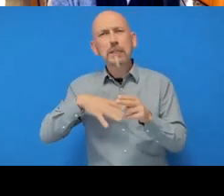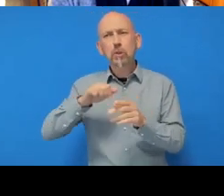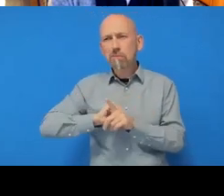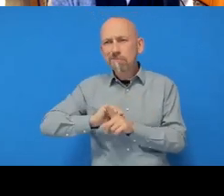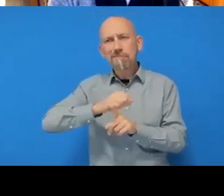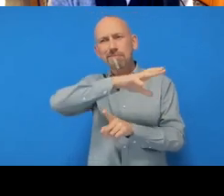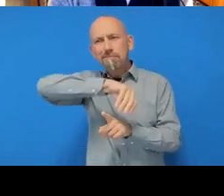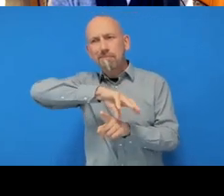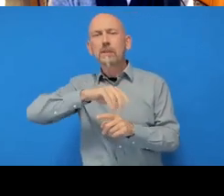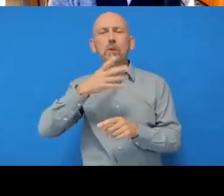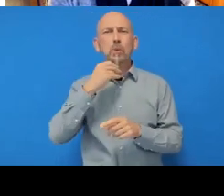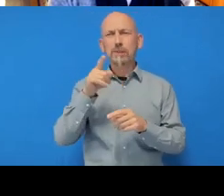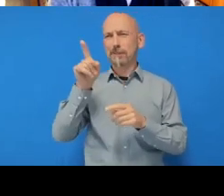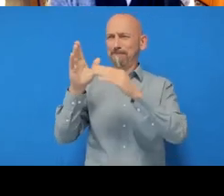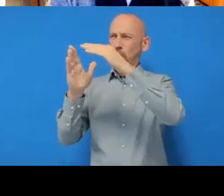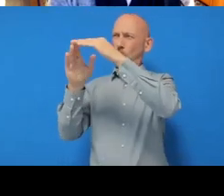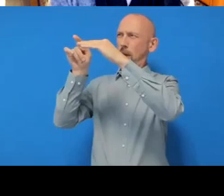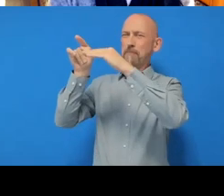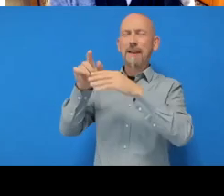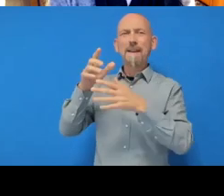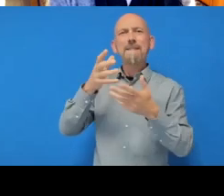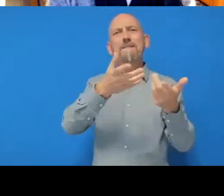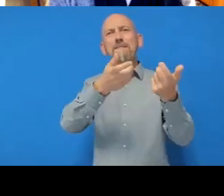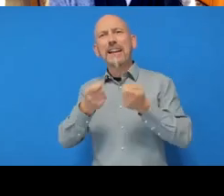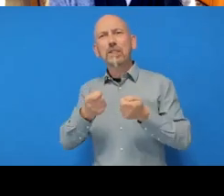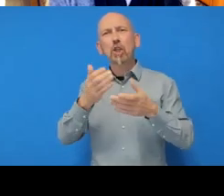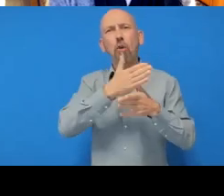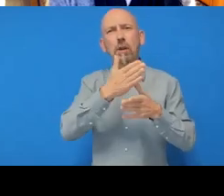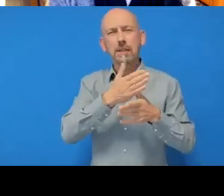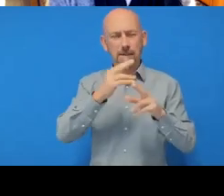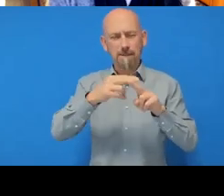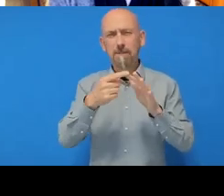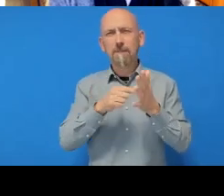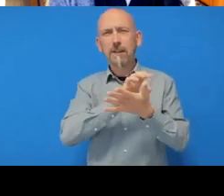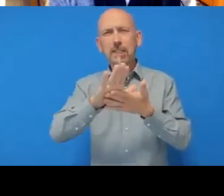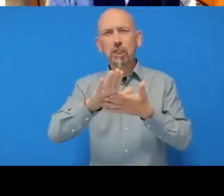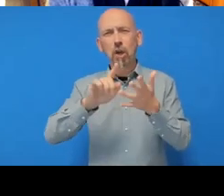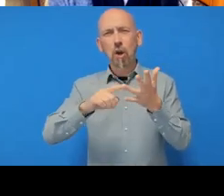the cloud. So yeah, you just clone it once and then